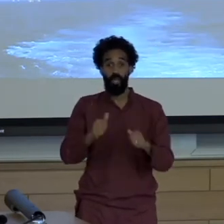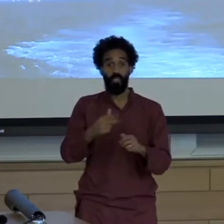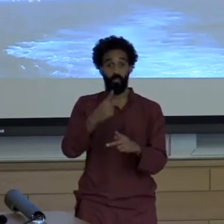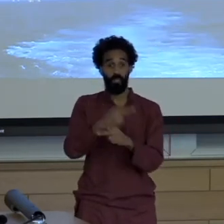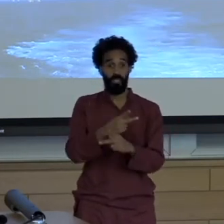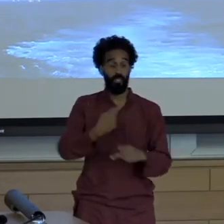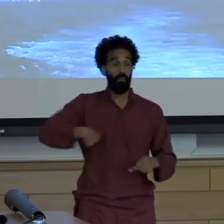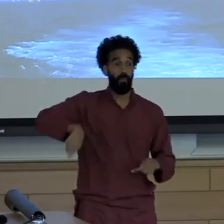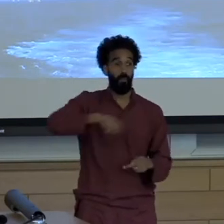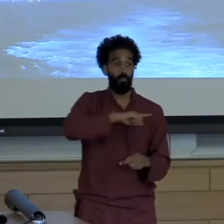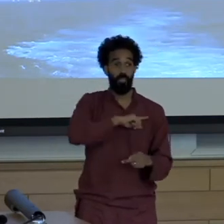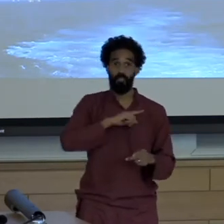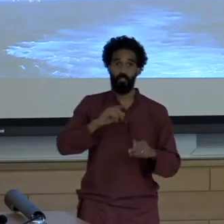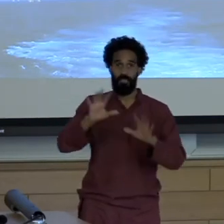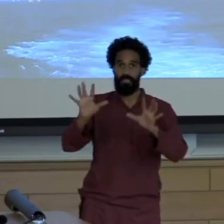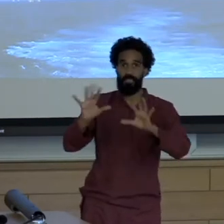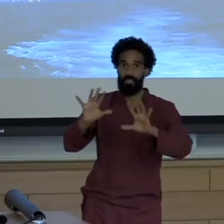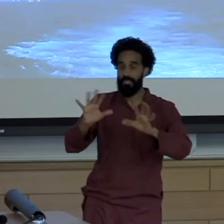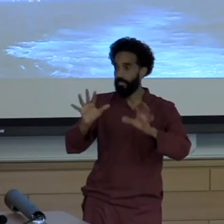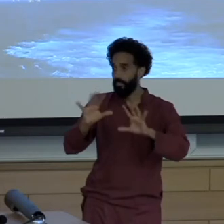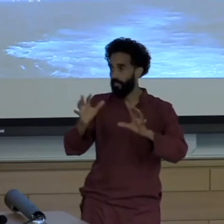But out of sight of luxury beaches in